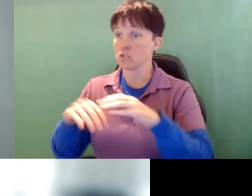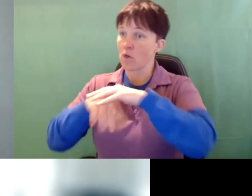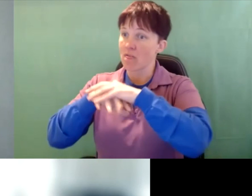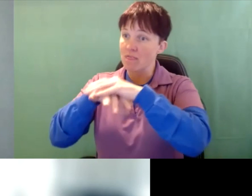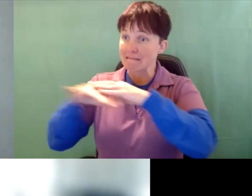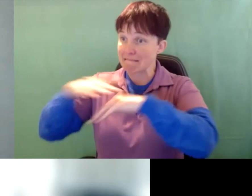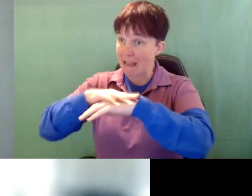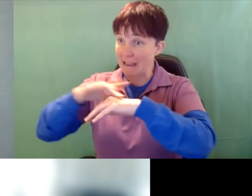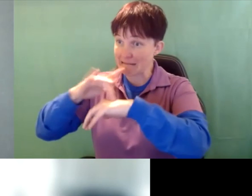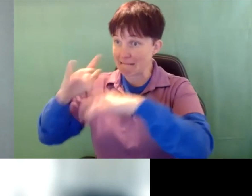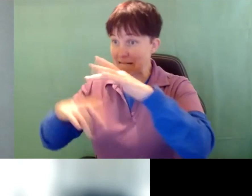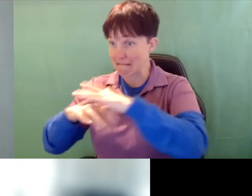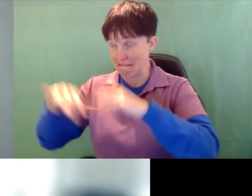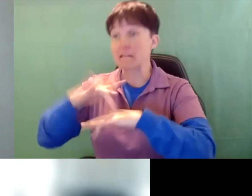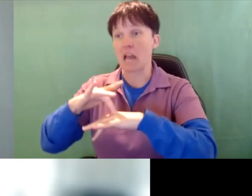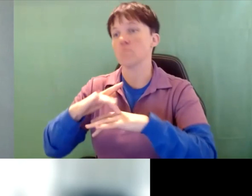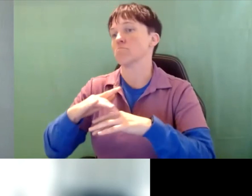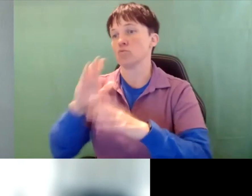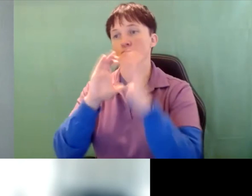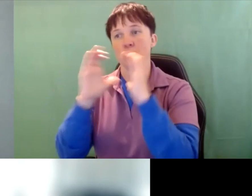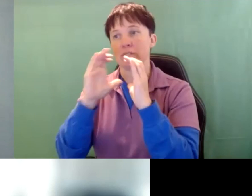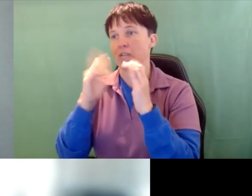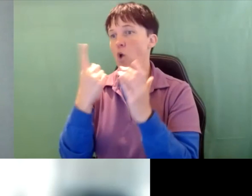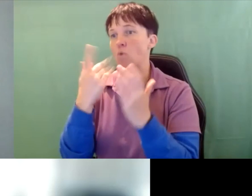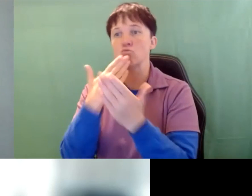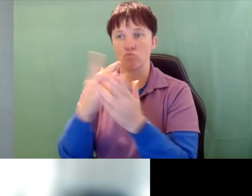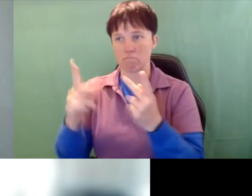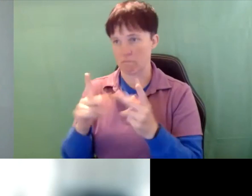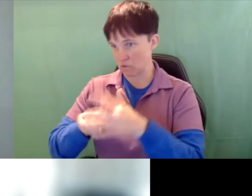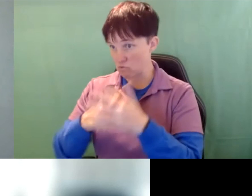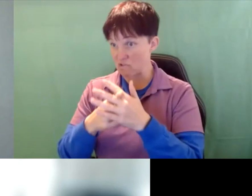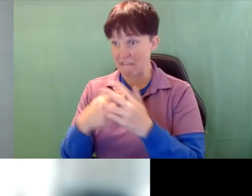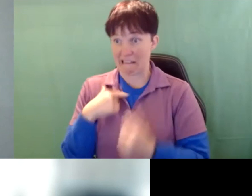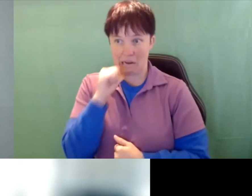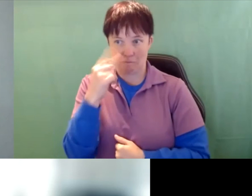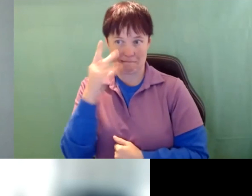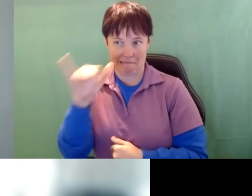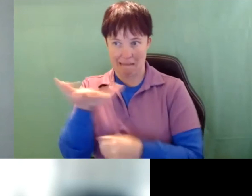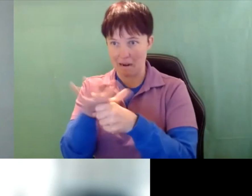is always a good place to start. Always. I don't see that enough I see students with